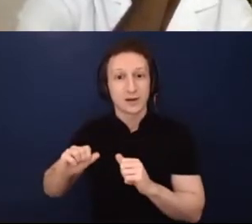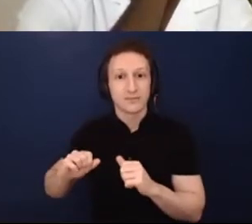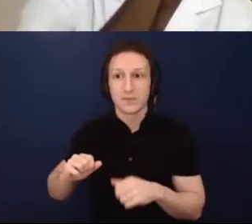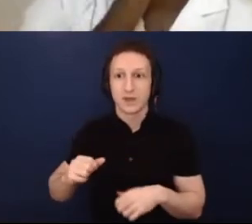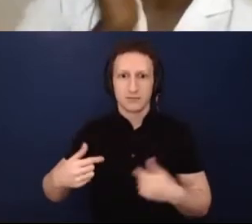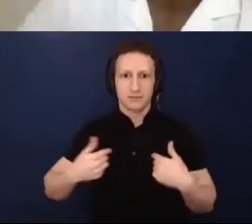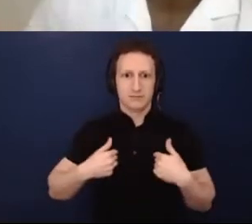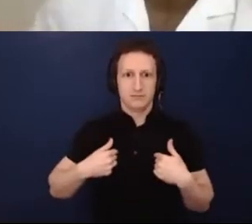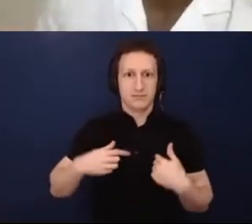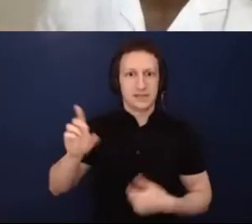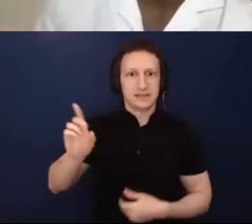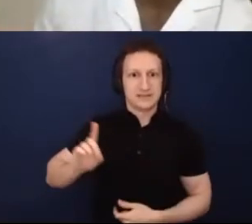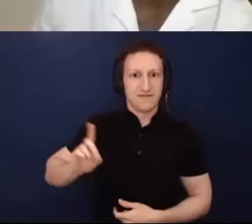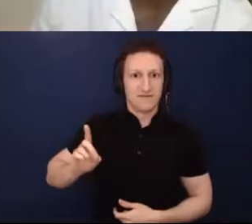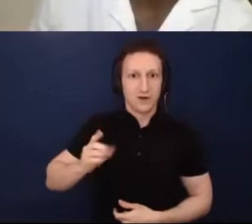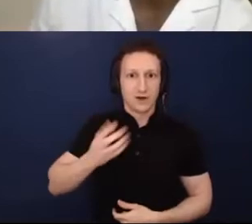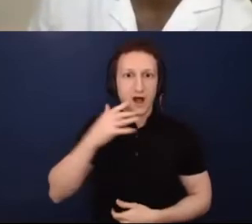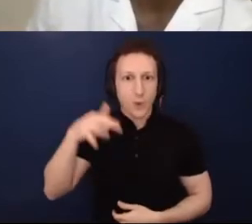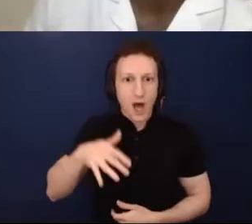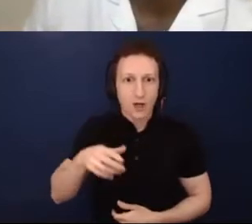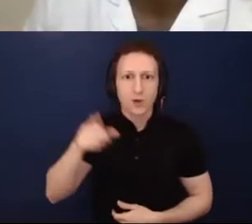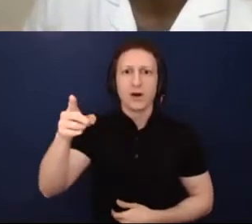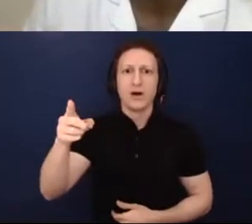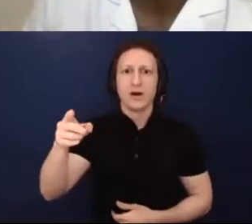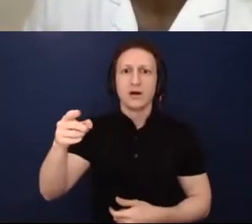with disabilities in New York. And now we're all in a virtual space.